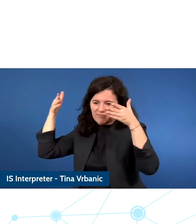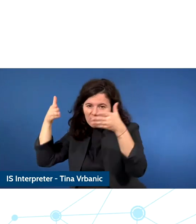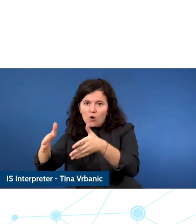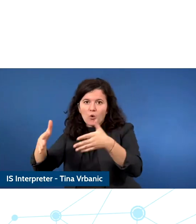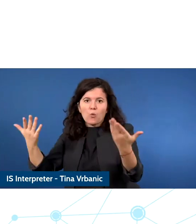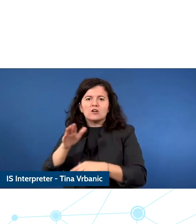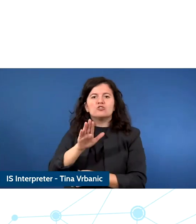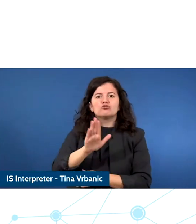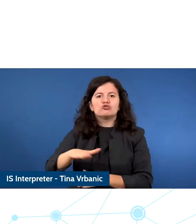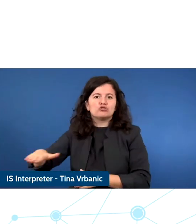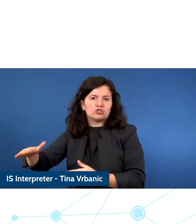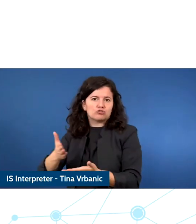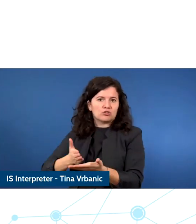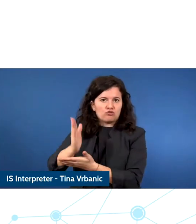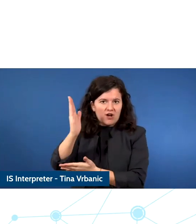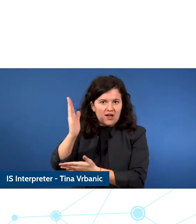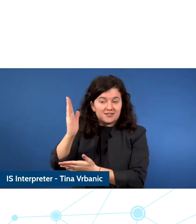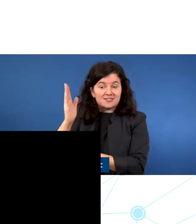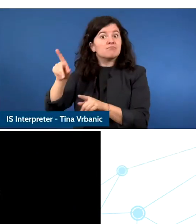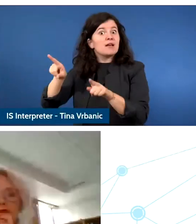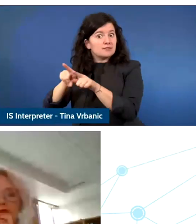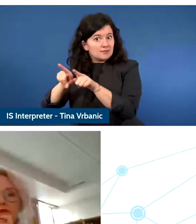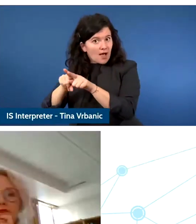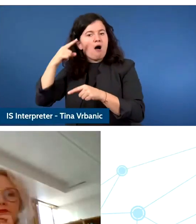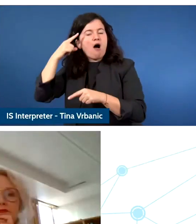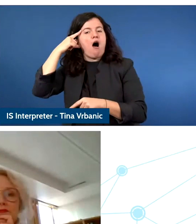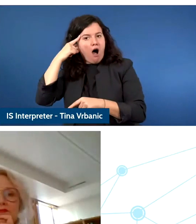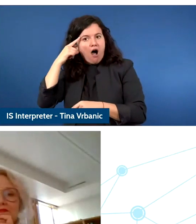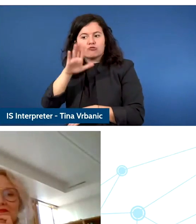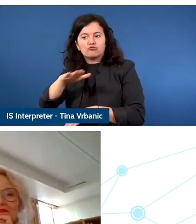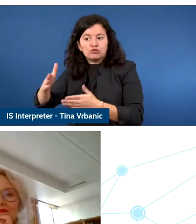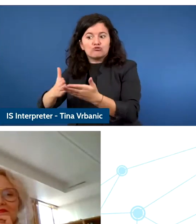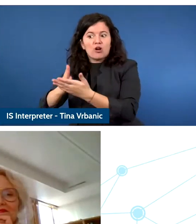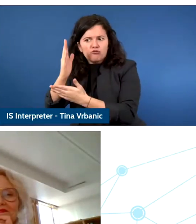strengthen children's right in the digital environment and listens to